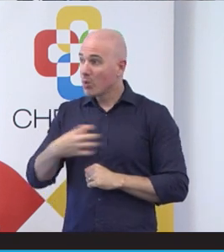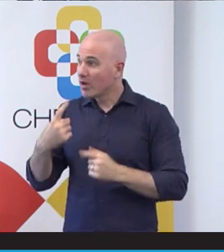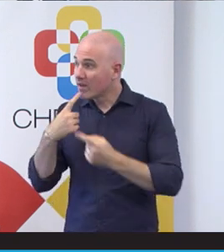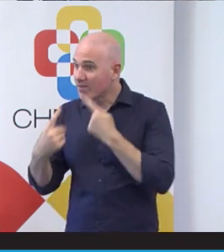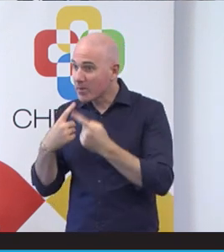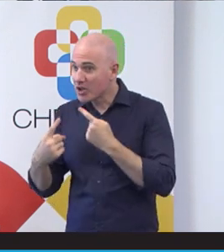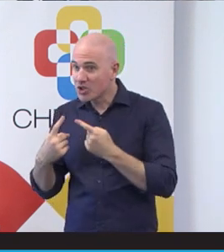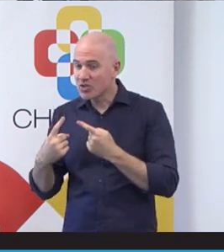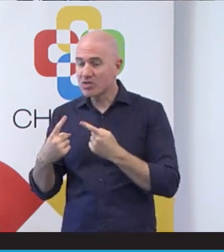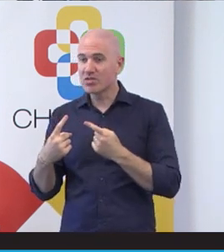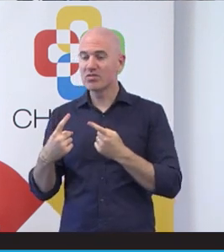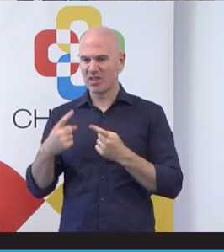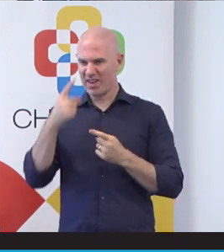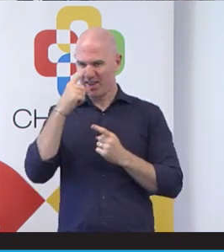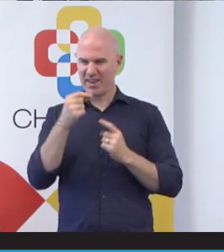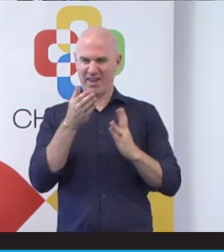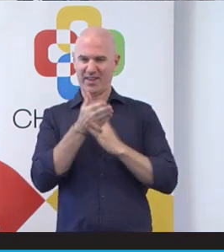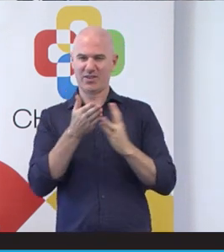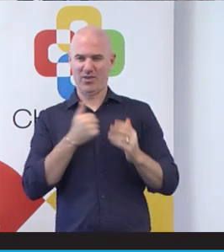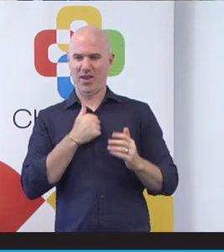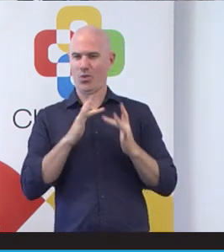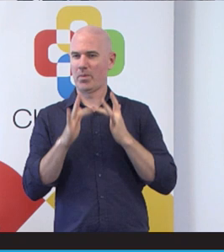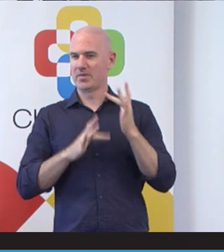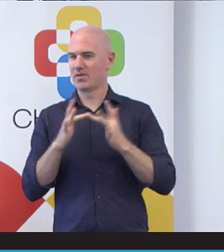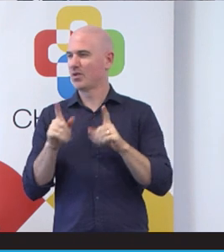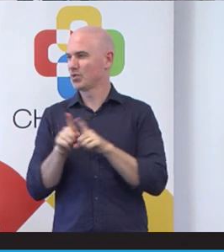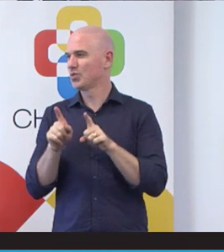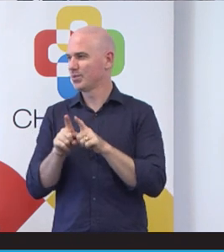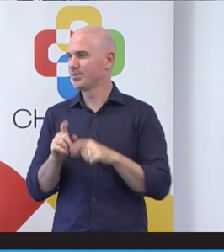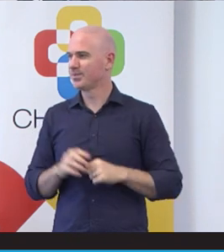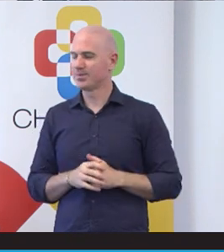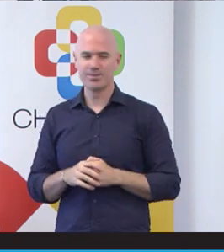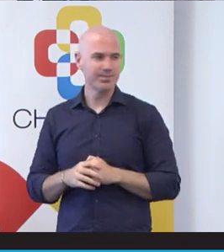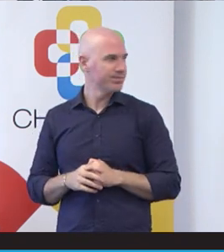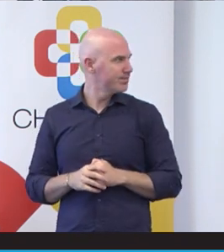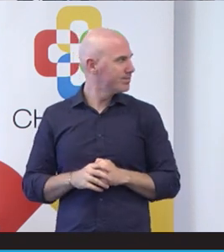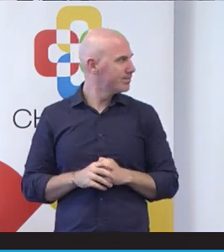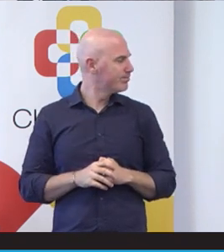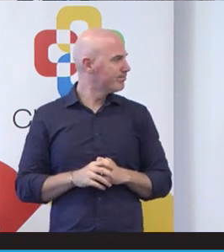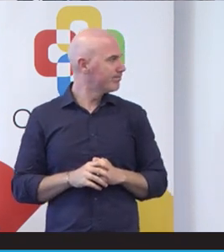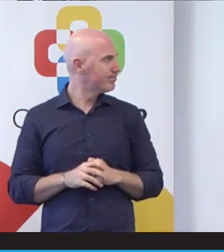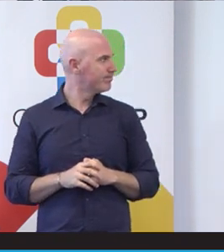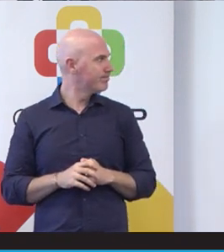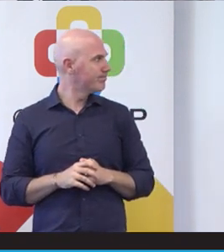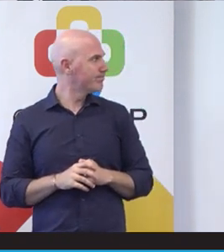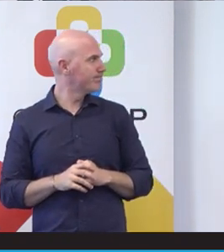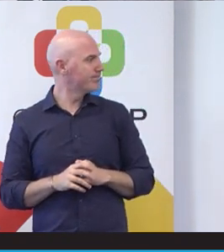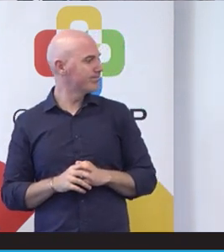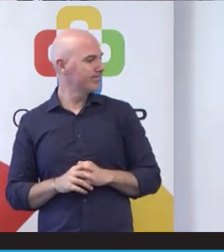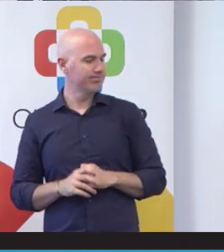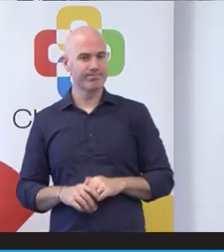you can also access through our website as well the check out website and that's it.